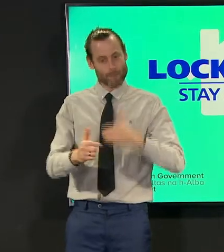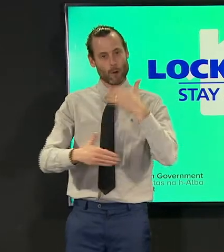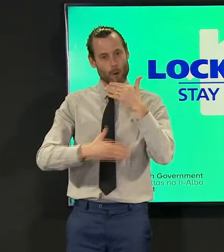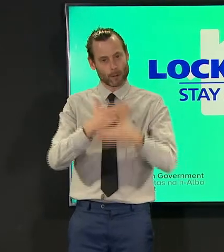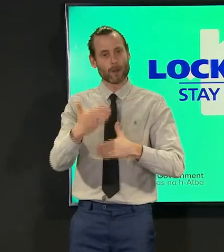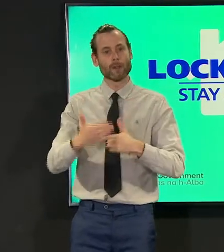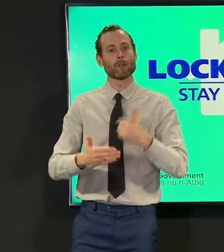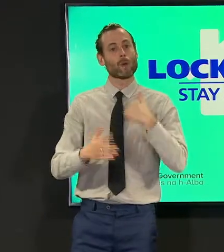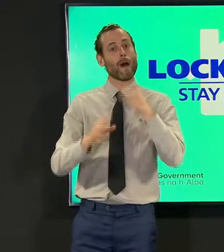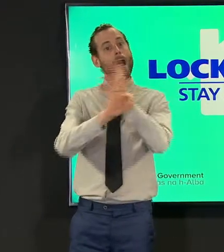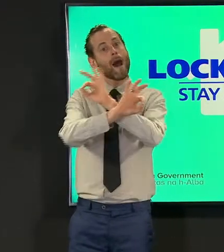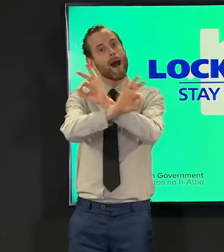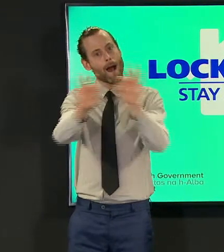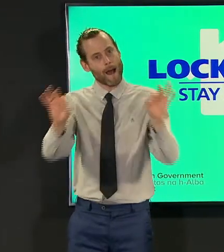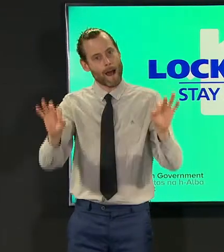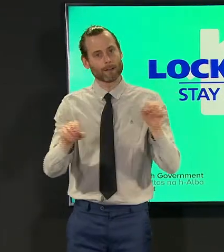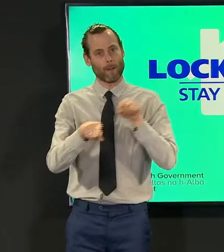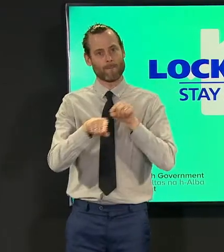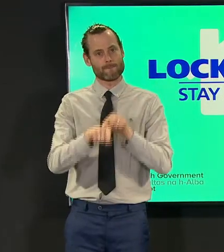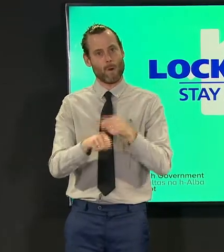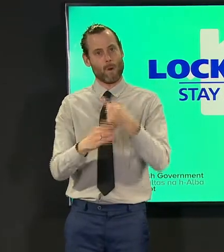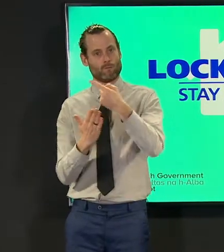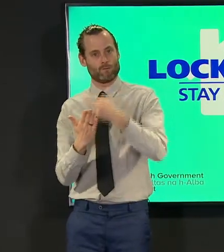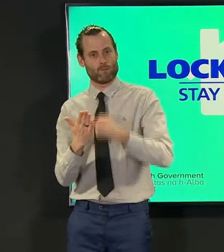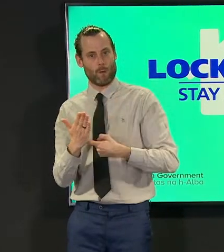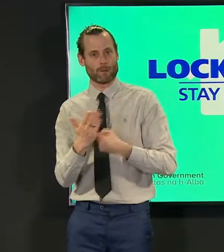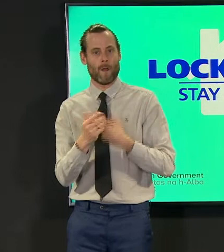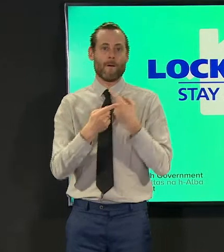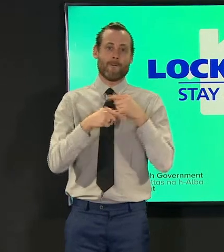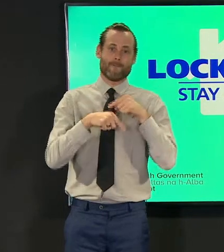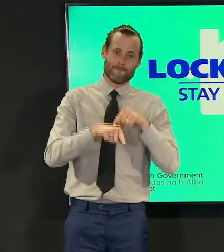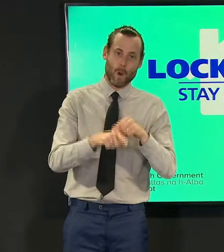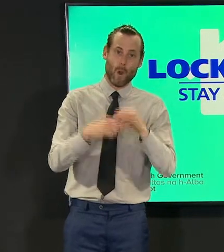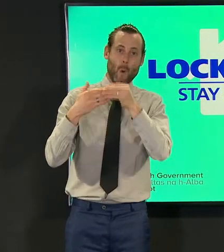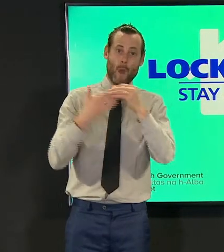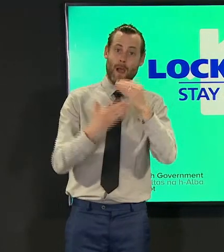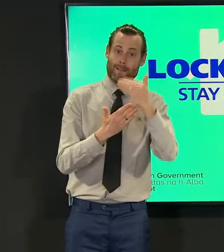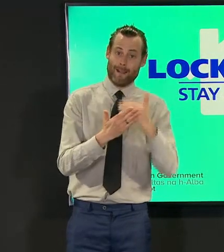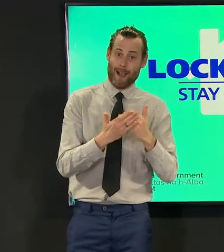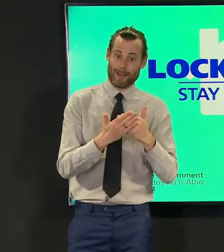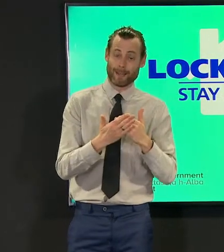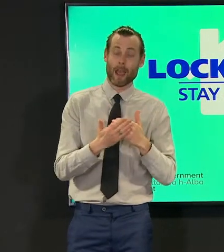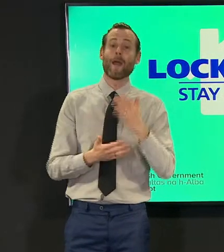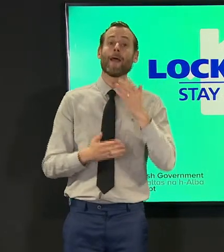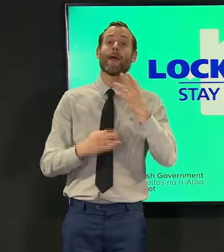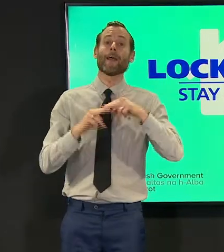with the rules and the guidelines that's how we make it safe to ease the restrictions more quickly